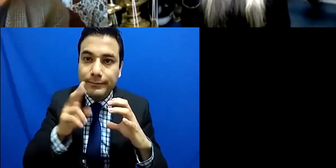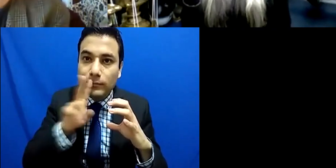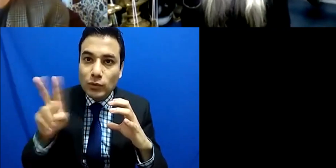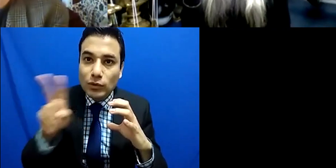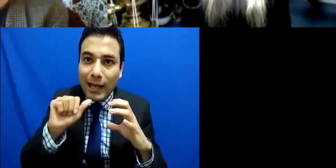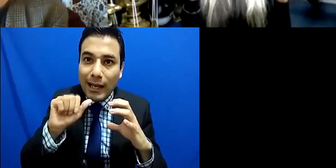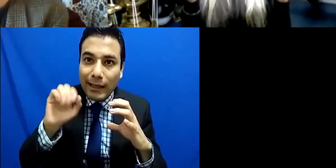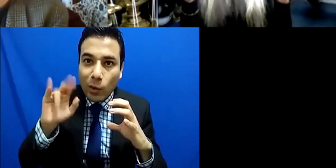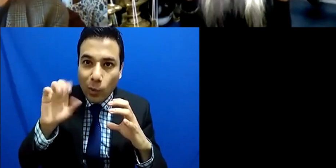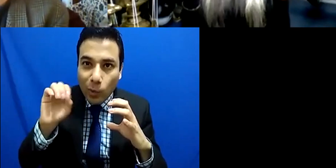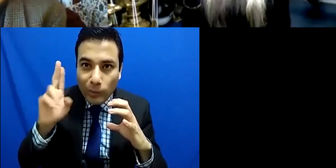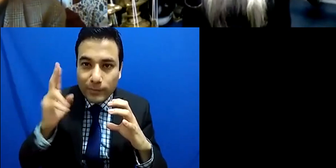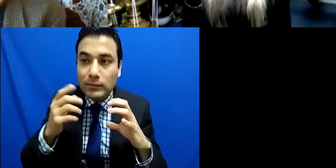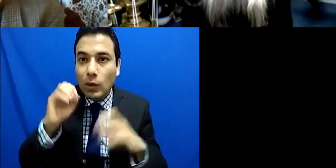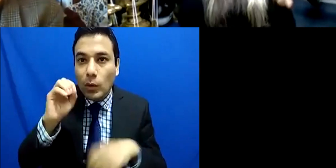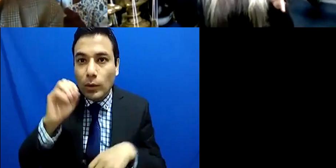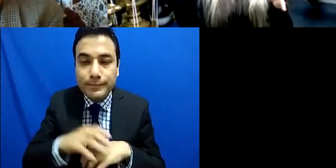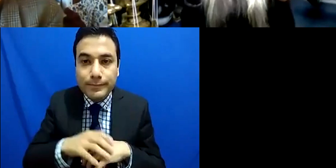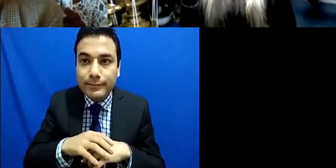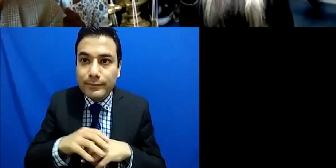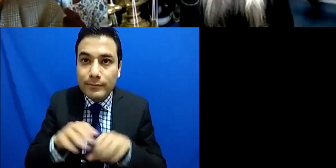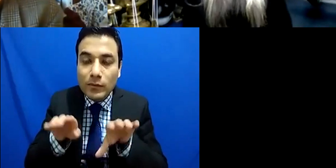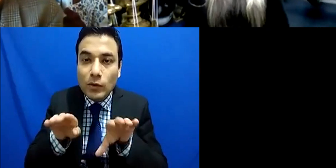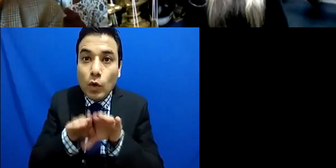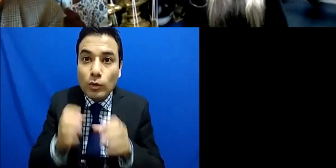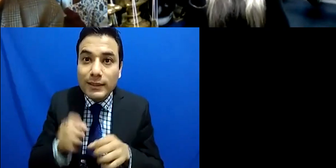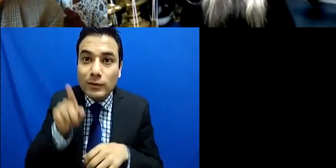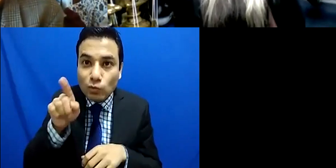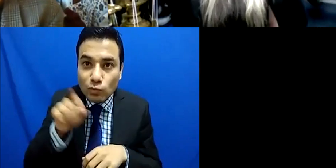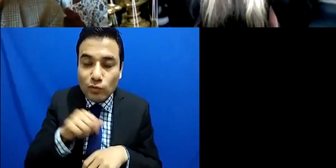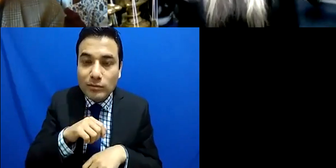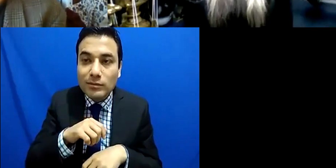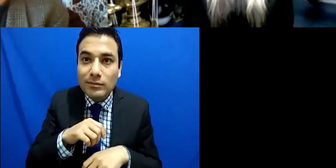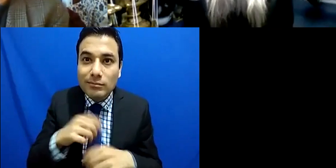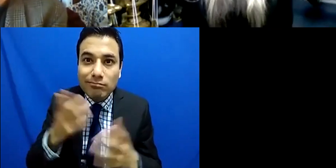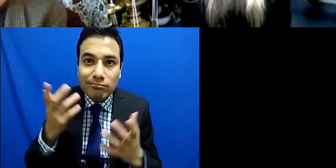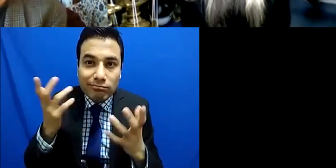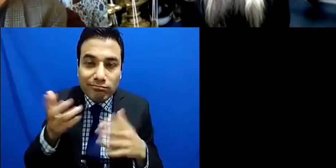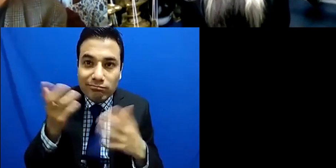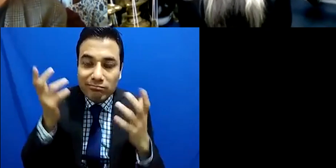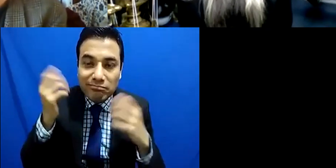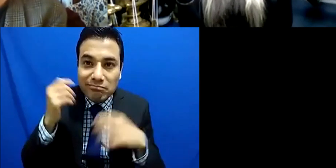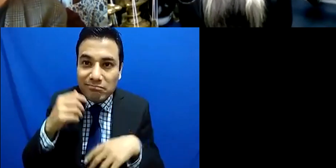how are you today so emphasis on the you and see how the you resonates in your hand then I might